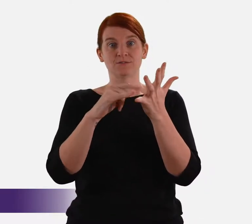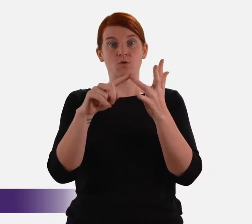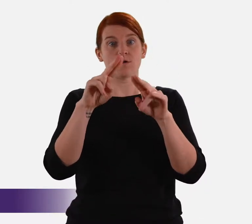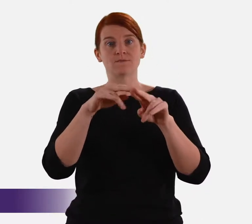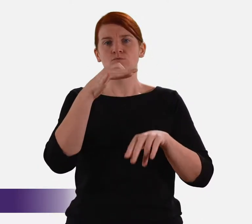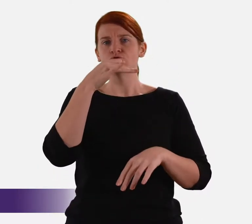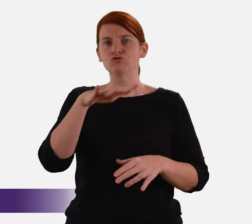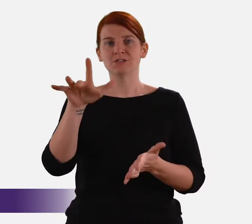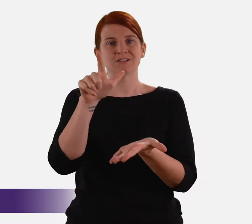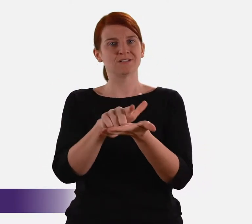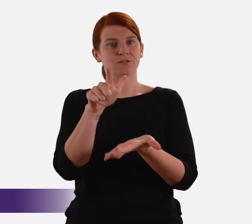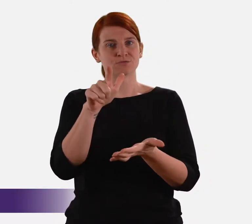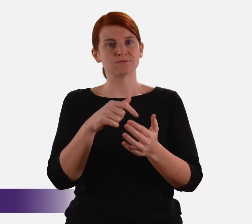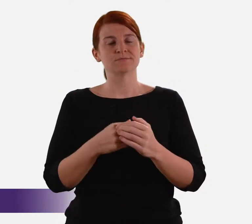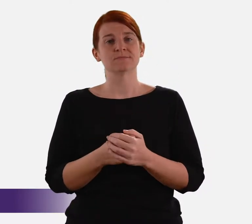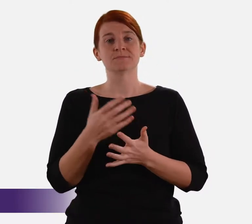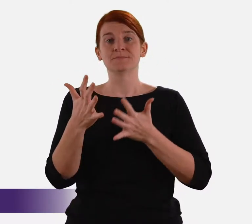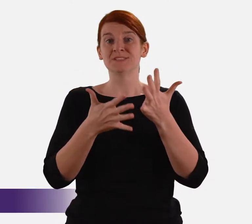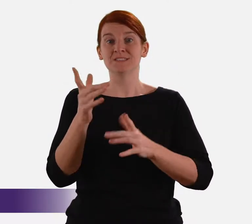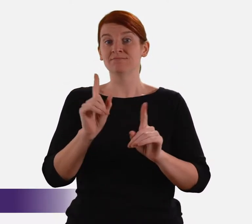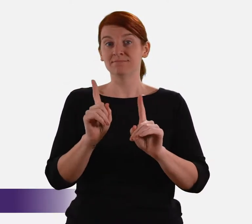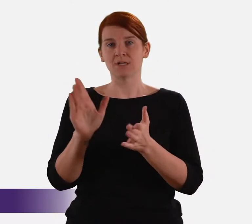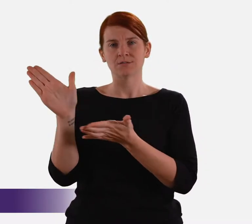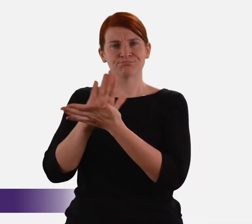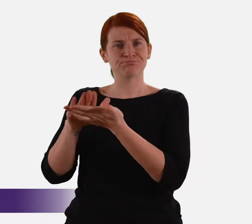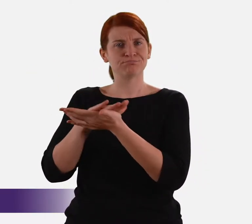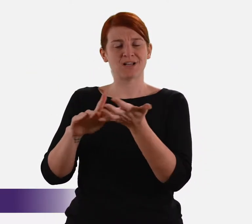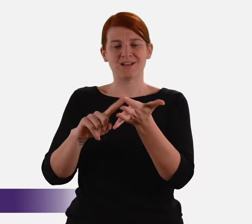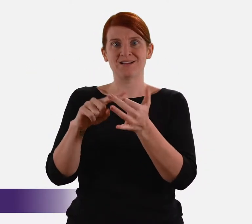the Status of Children legislation which abolished the